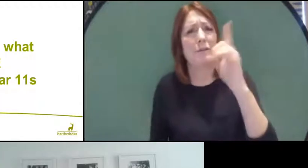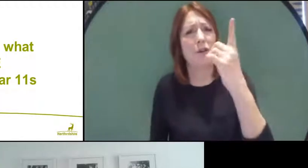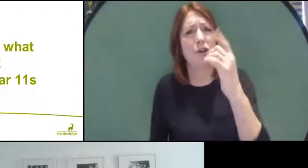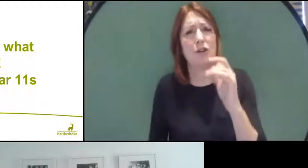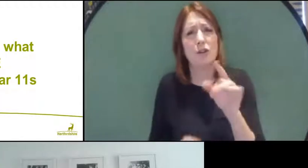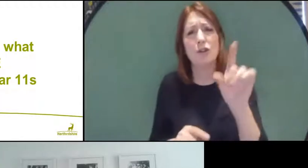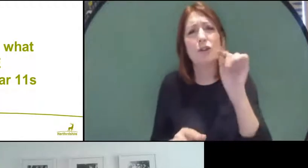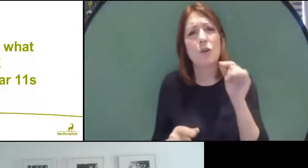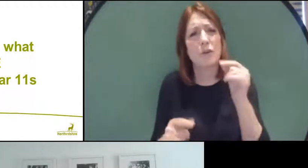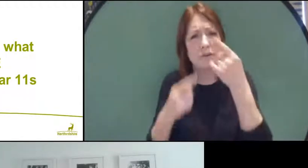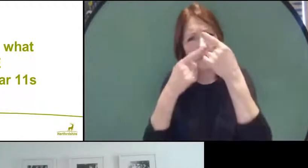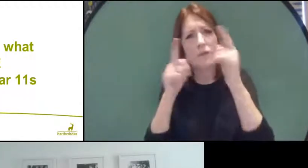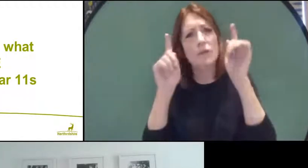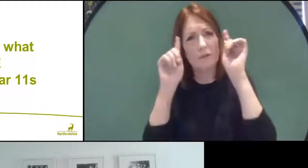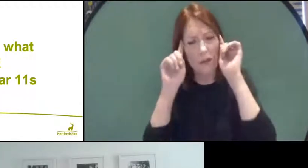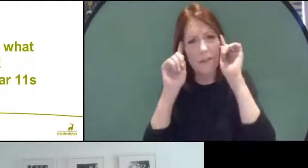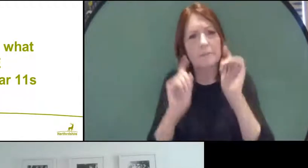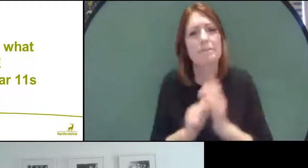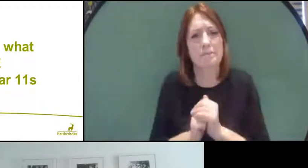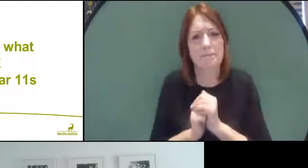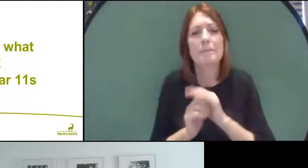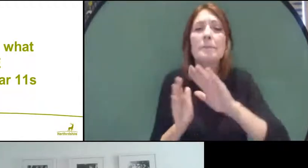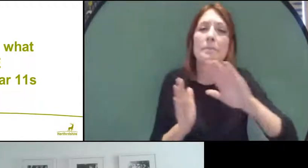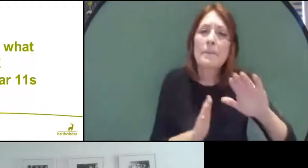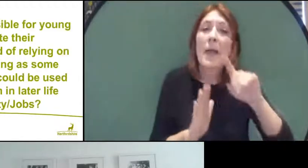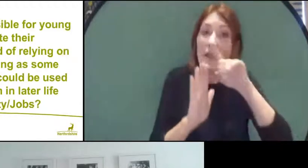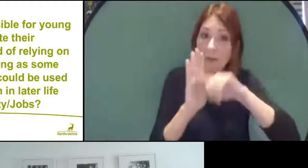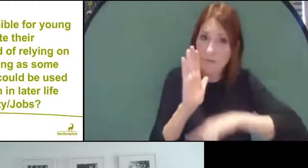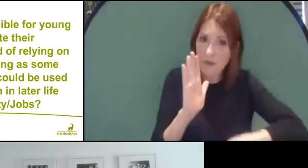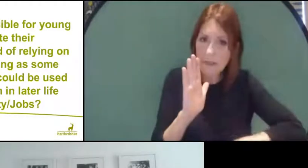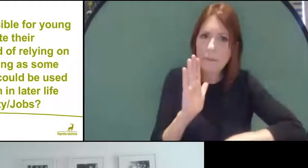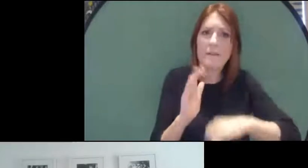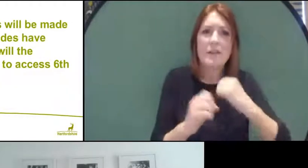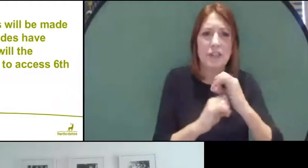in terms of the the GCSE and A Levels. If we move on to your next question,